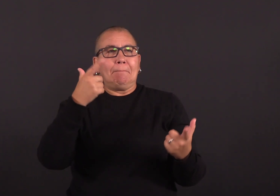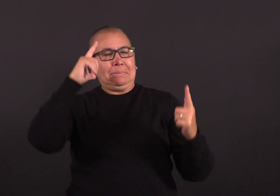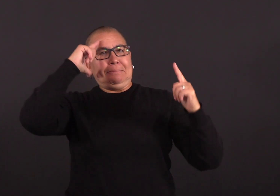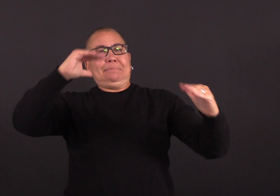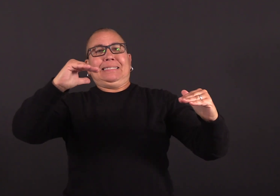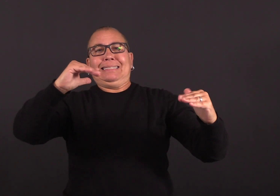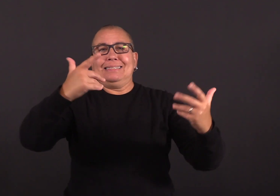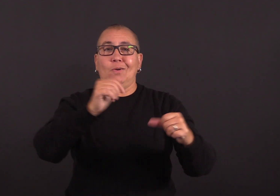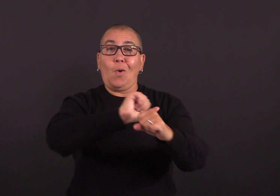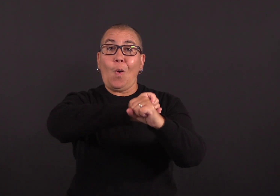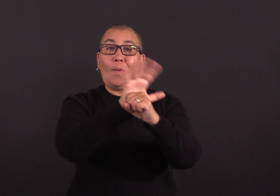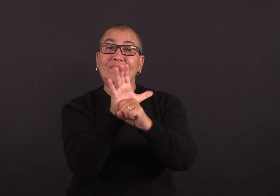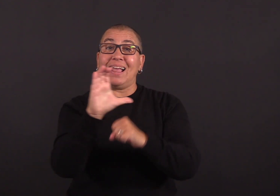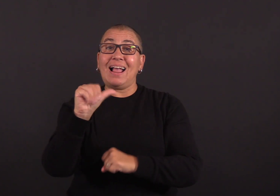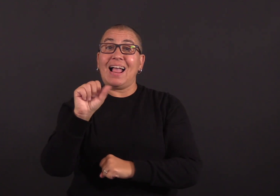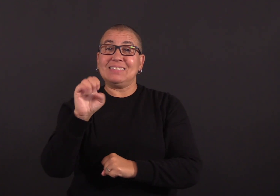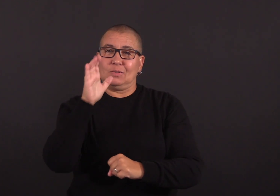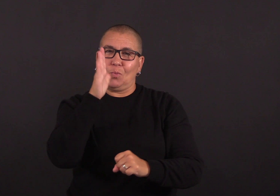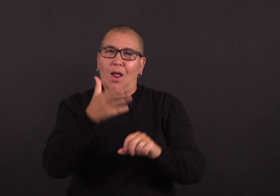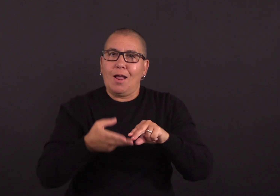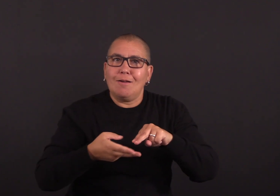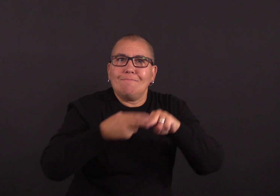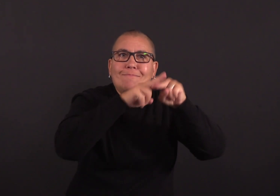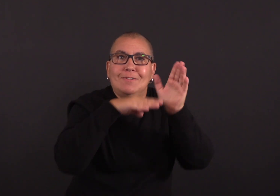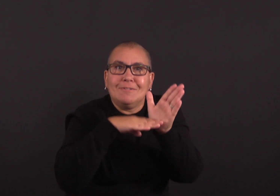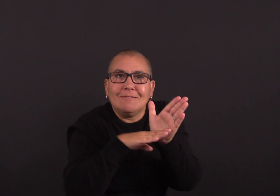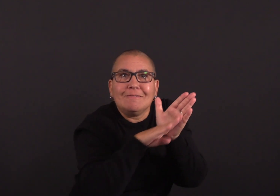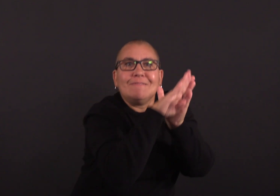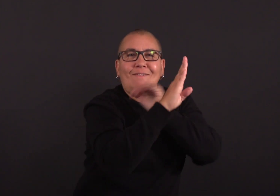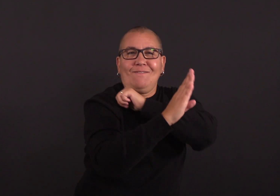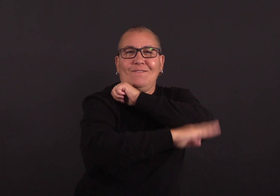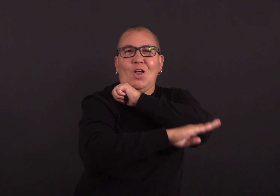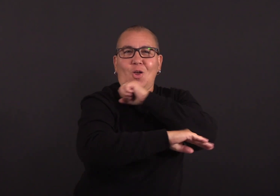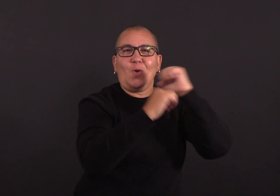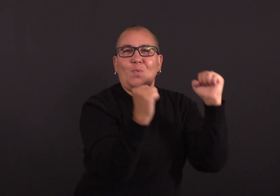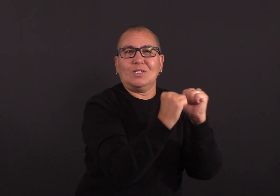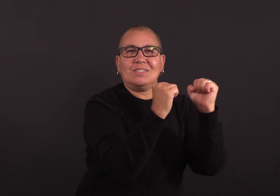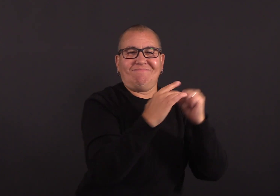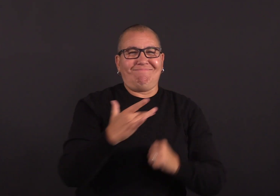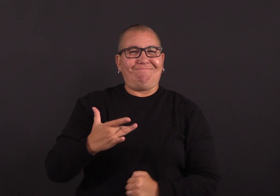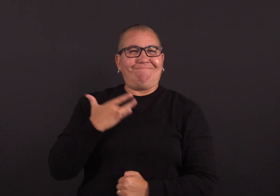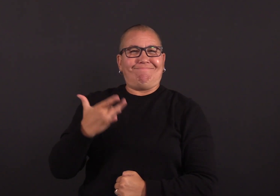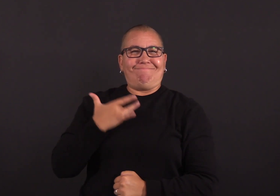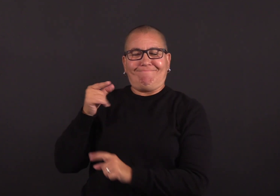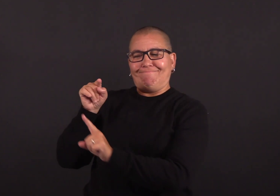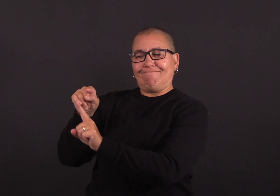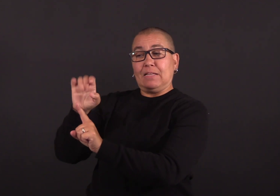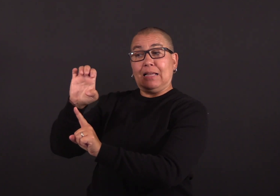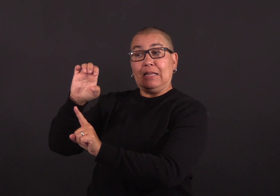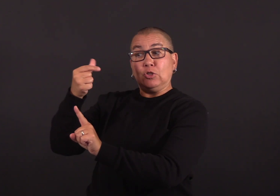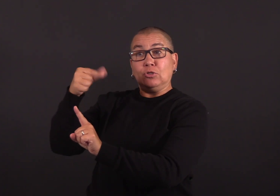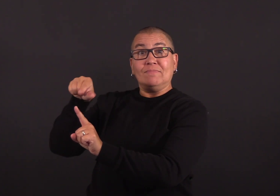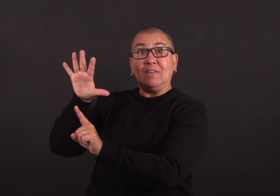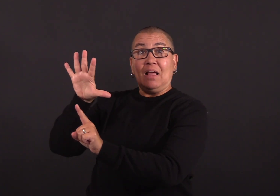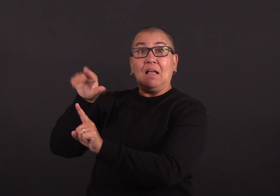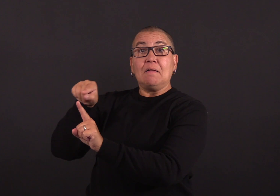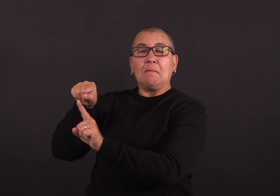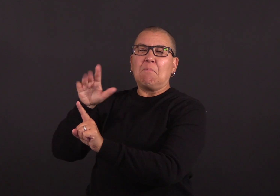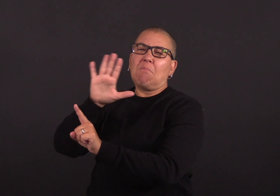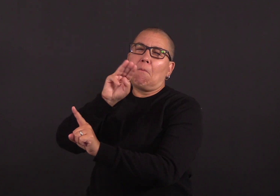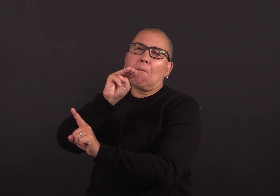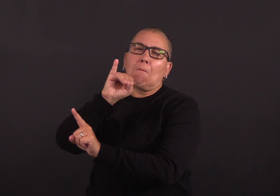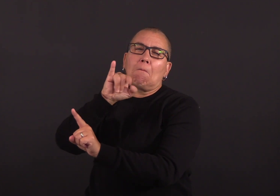hospitalizations than in previous winters. However, taking precautions may still be